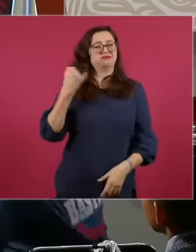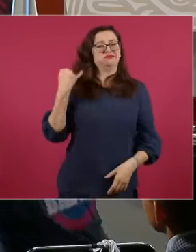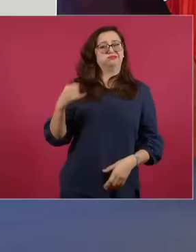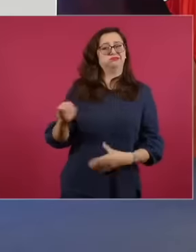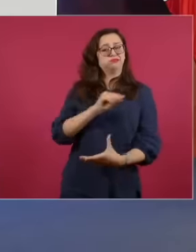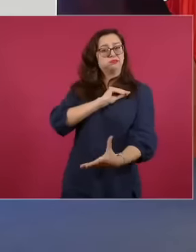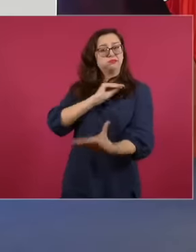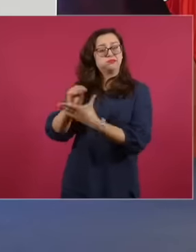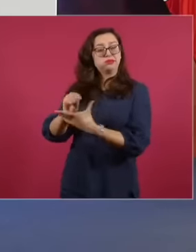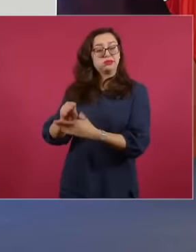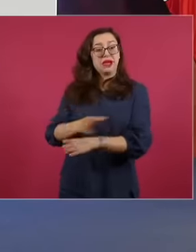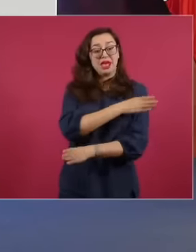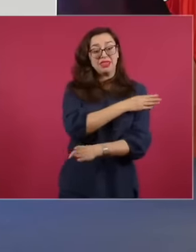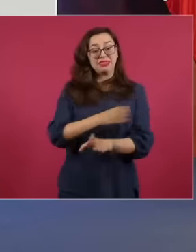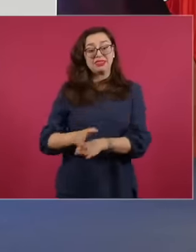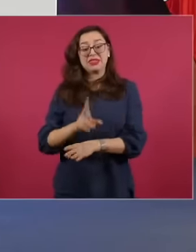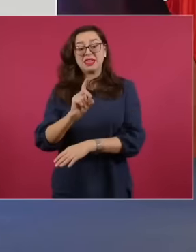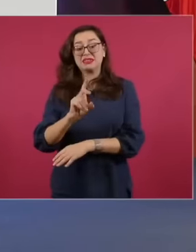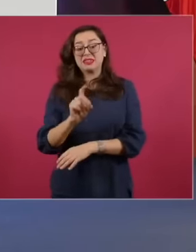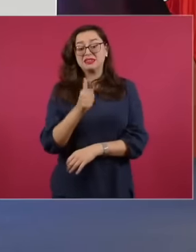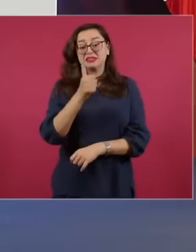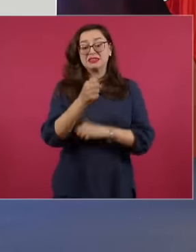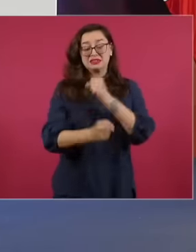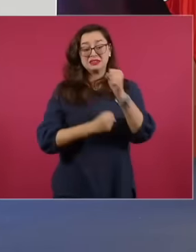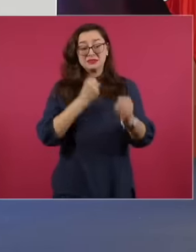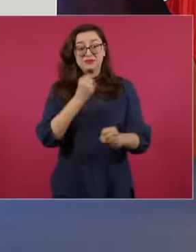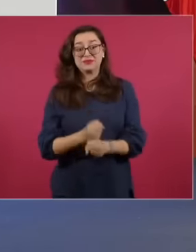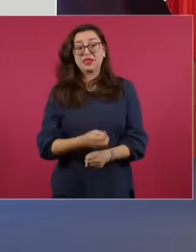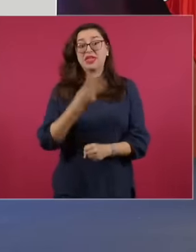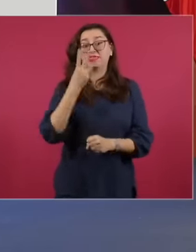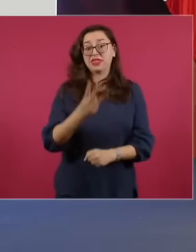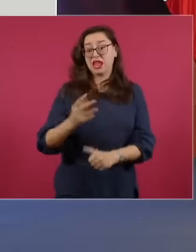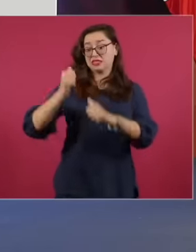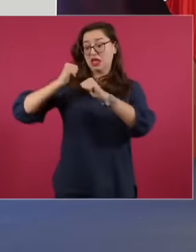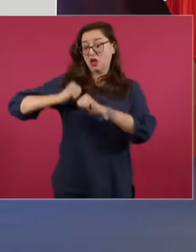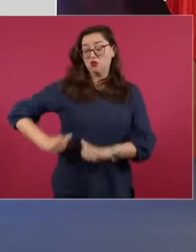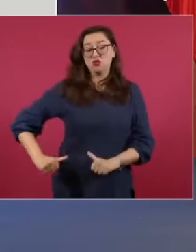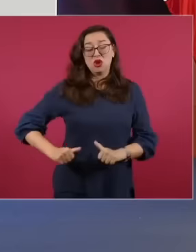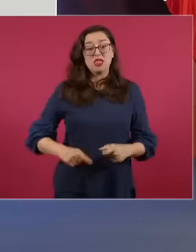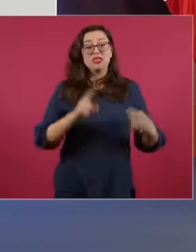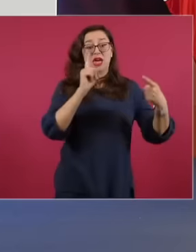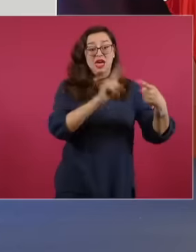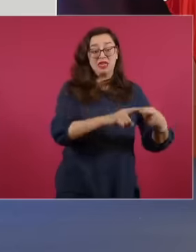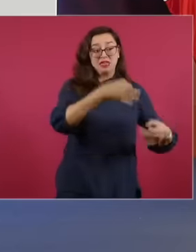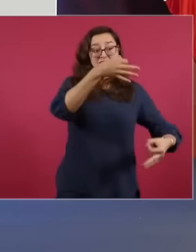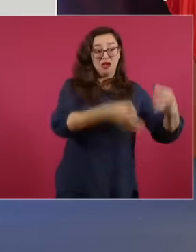neoliberal period the three powers The Executive, the legislative and the judicial were only at the